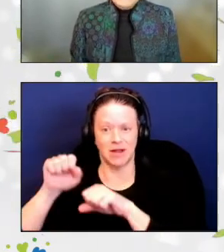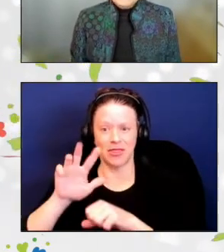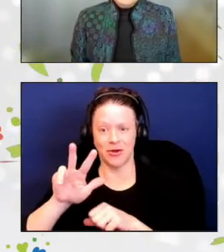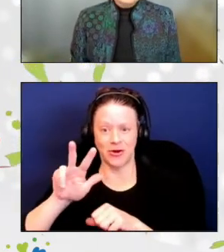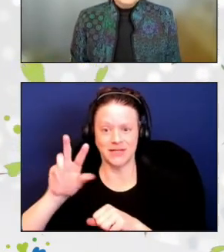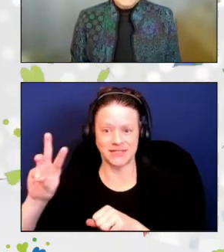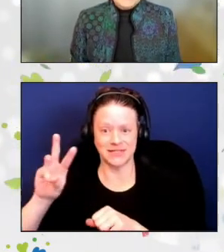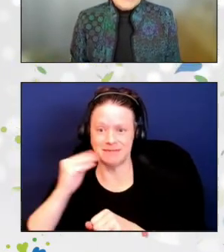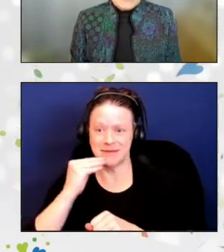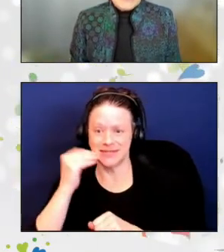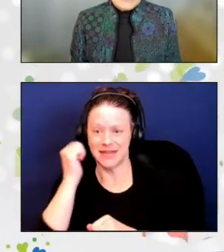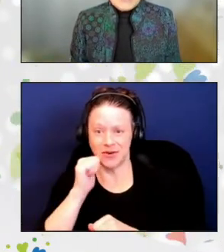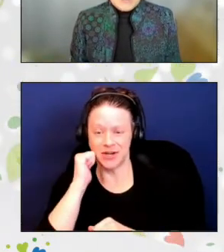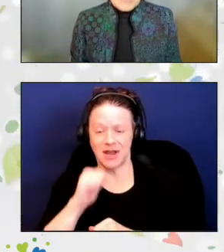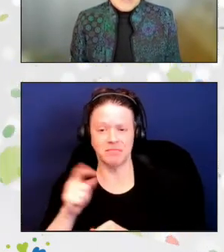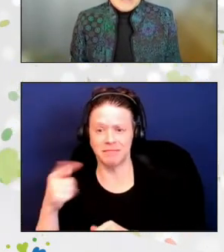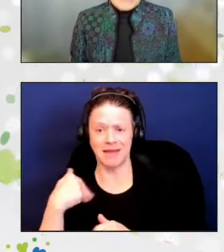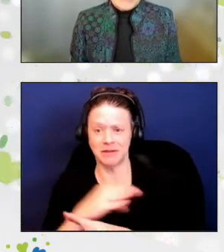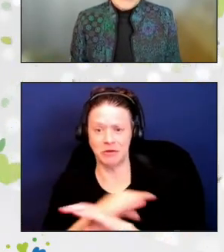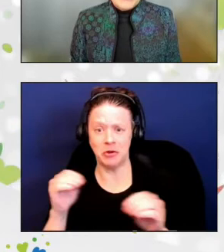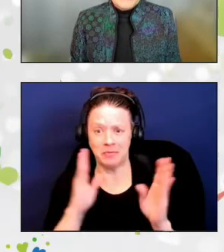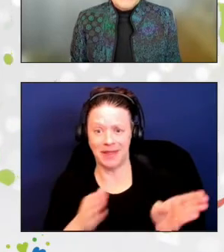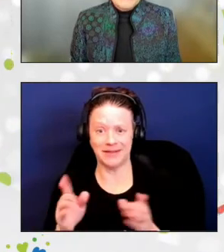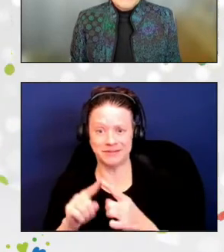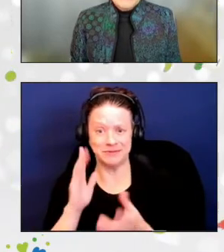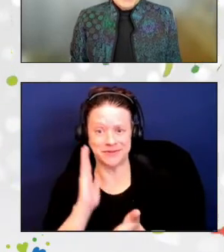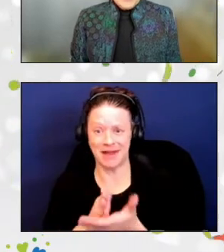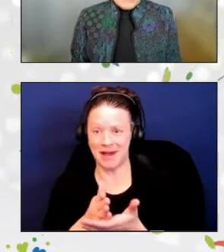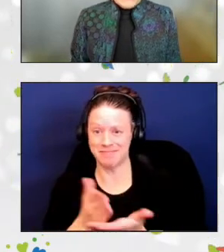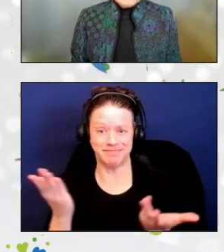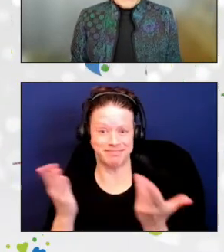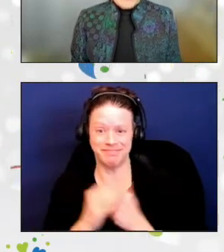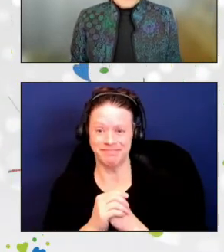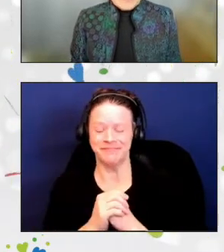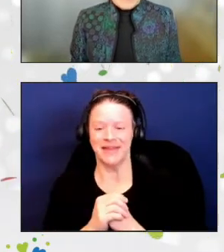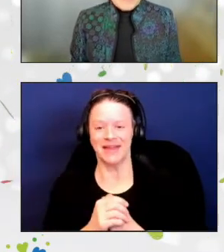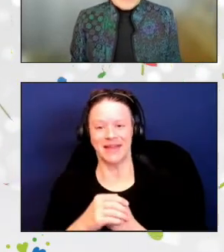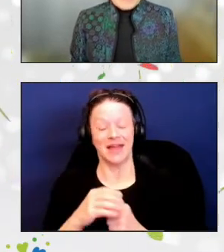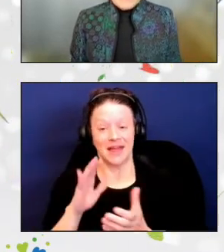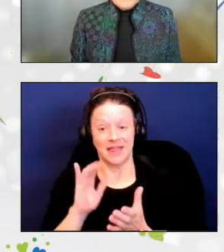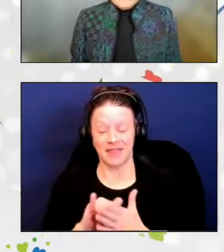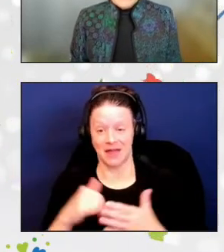And he has no plans to stop anytime soon. While this is already commendable,